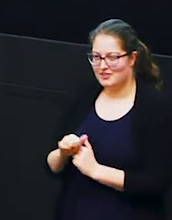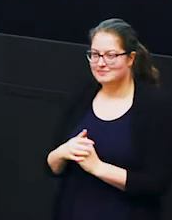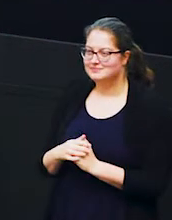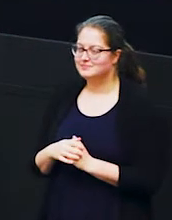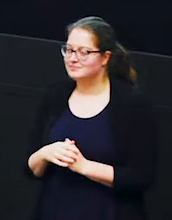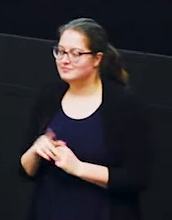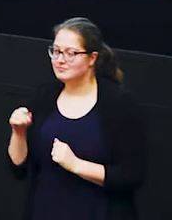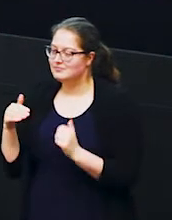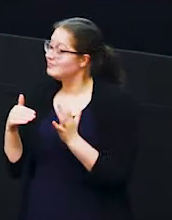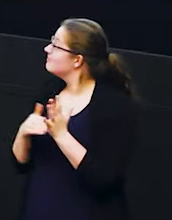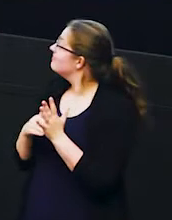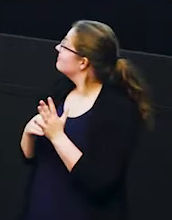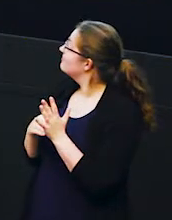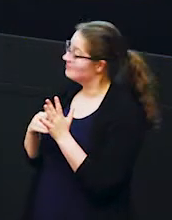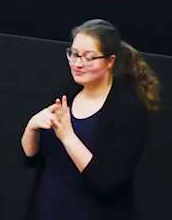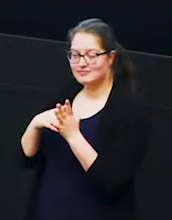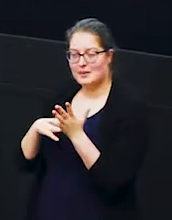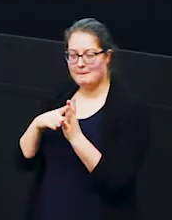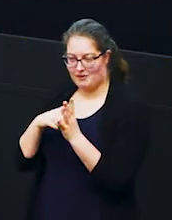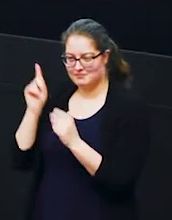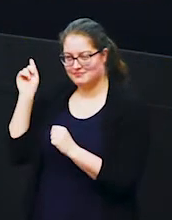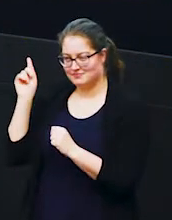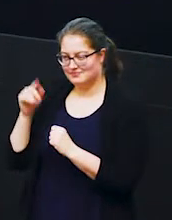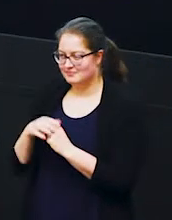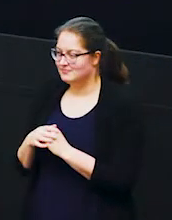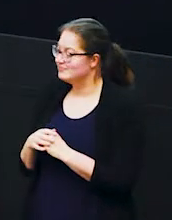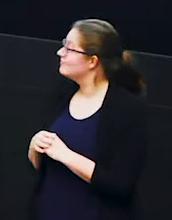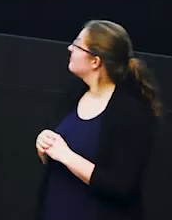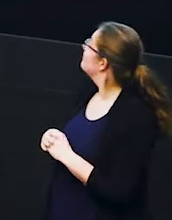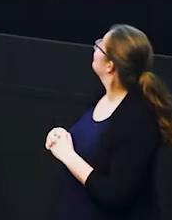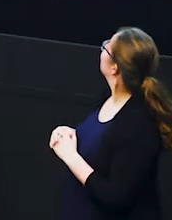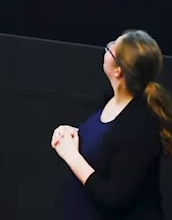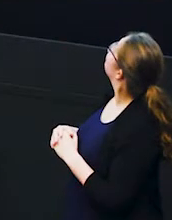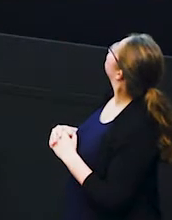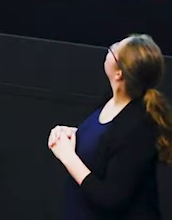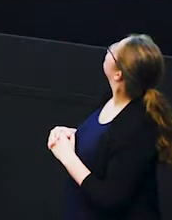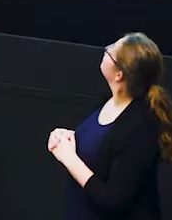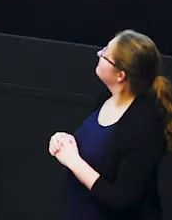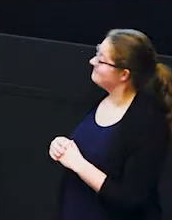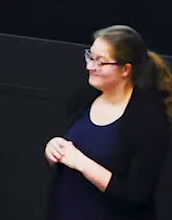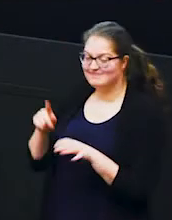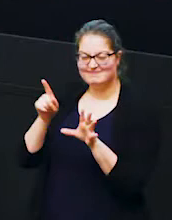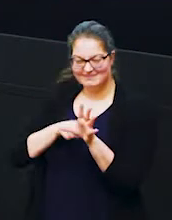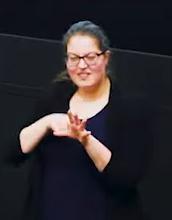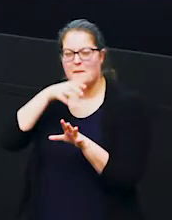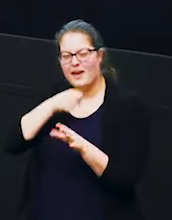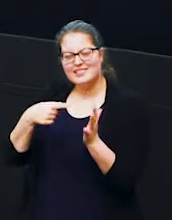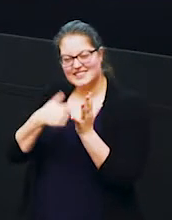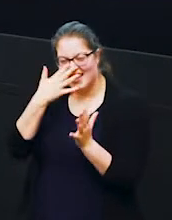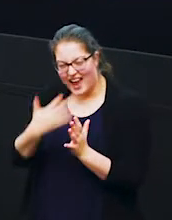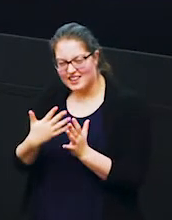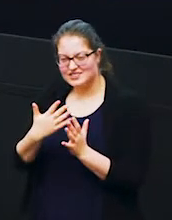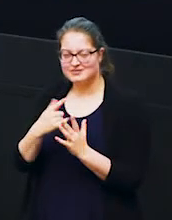zama okay so zama is a young male in his teens and you'll see that zama's real identifying features